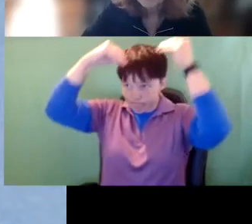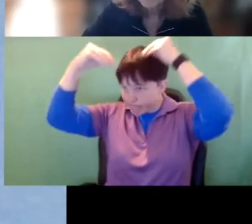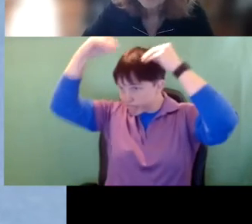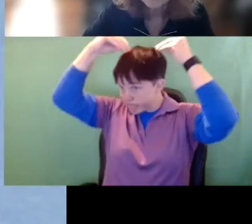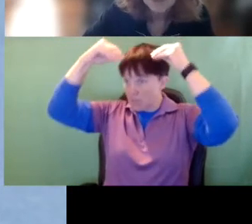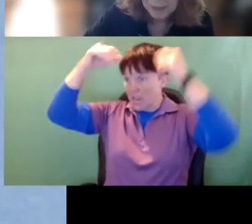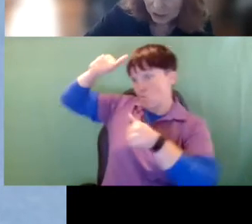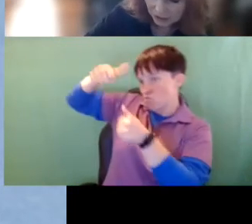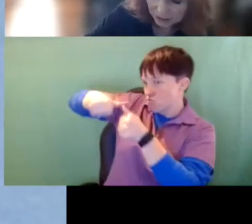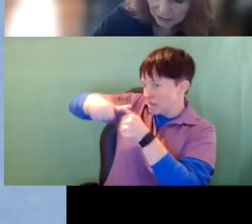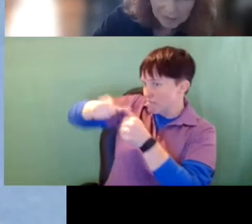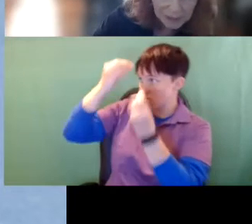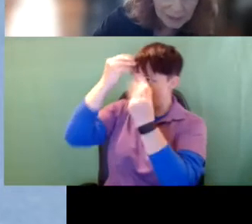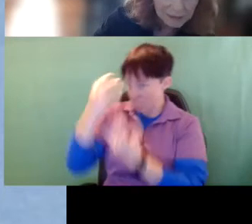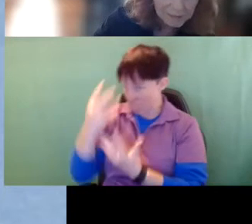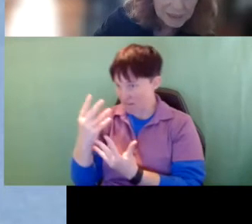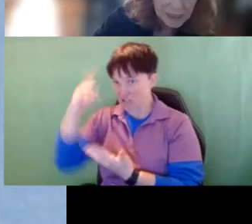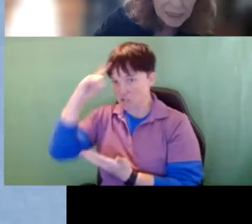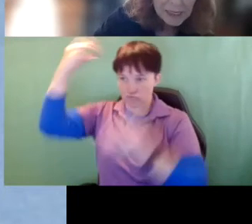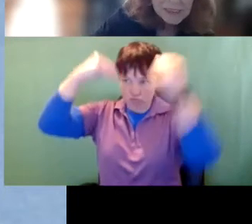the information that's coming in.